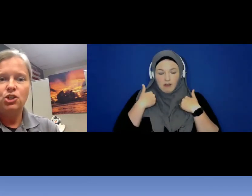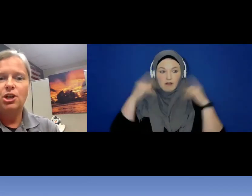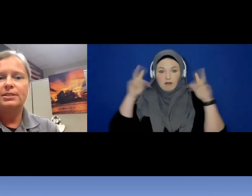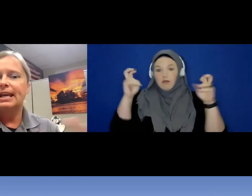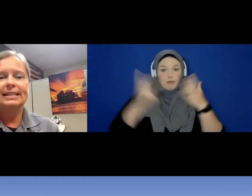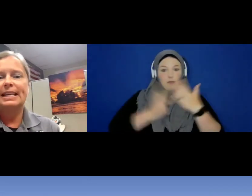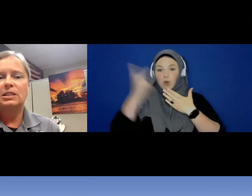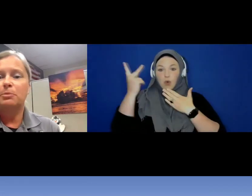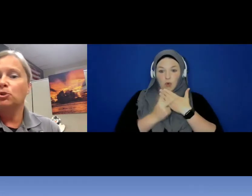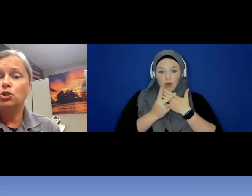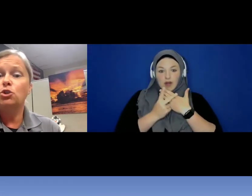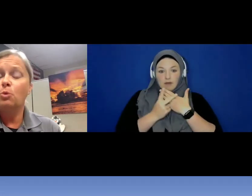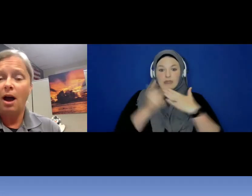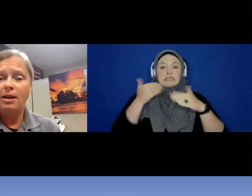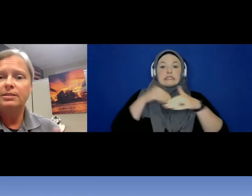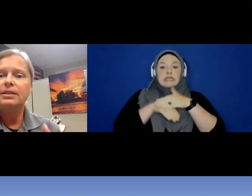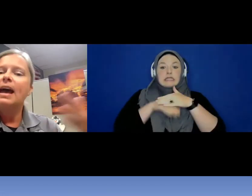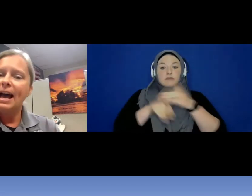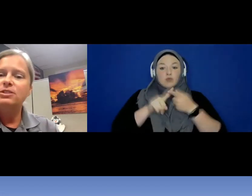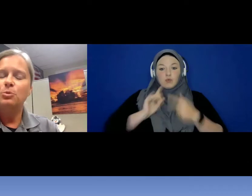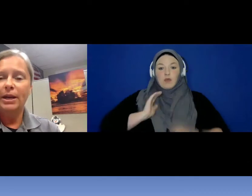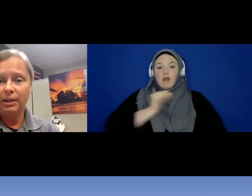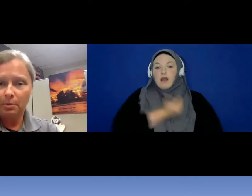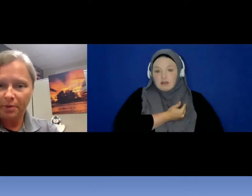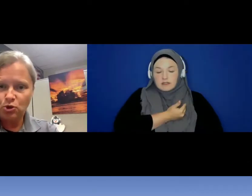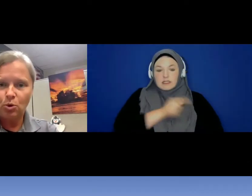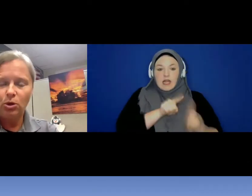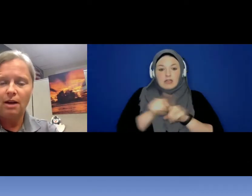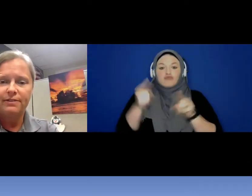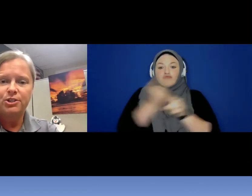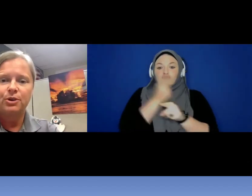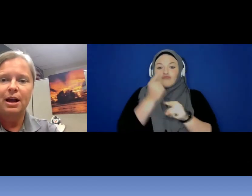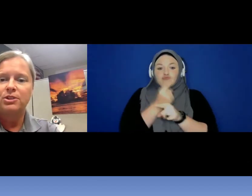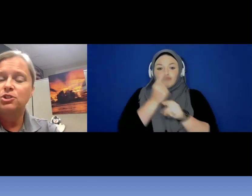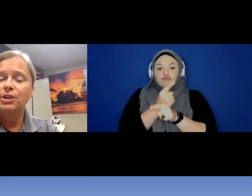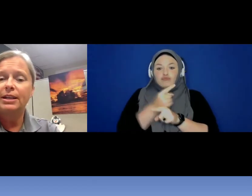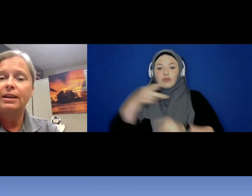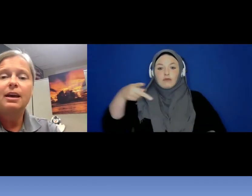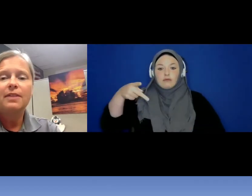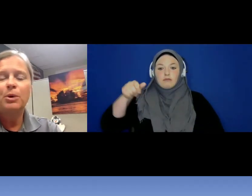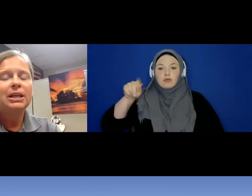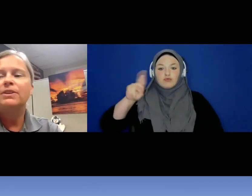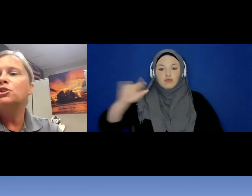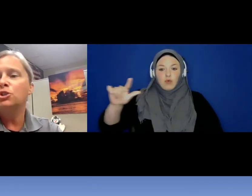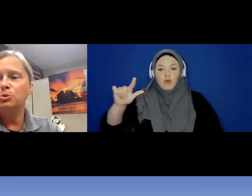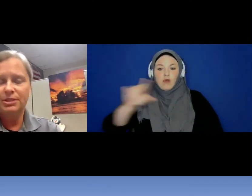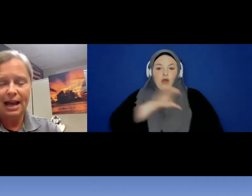just accessible to us as a regular patrol officer on the street that would even do sign